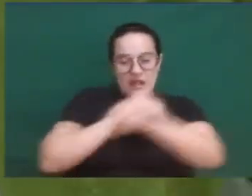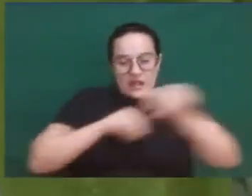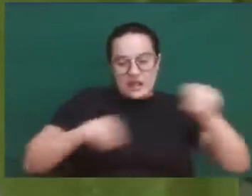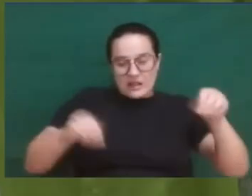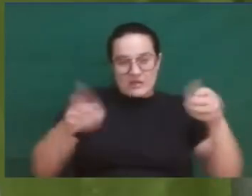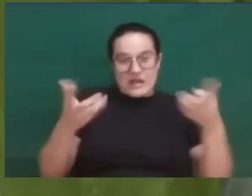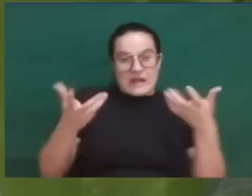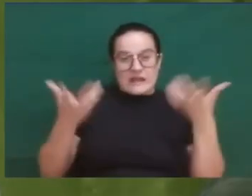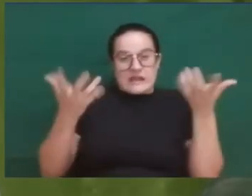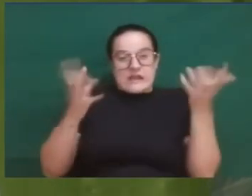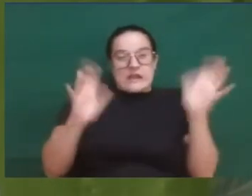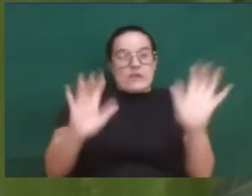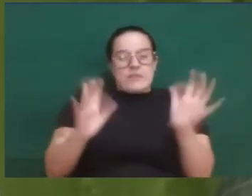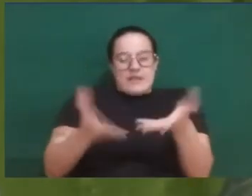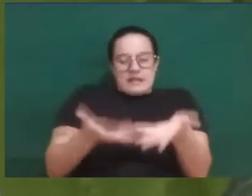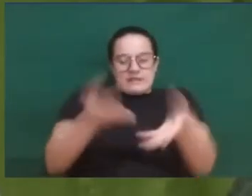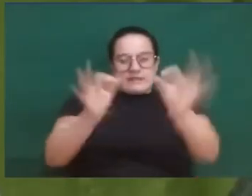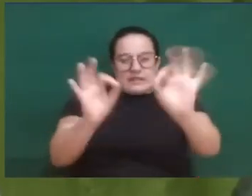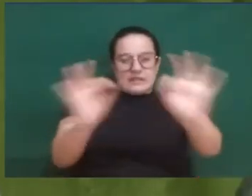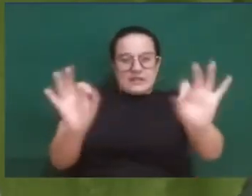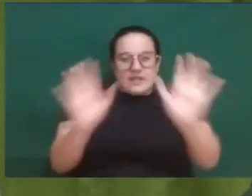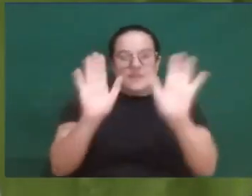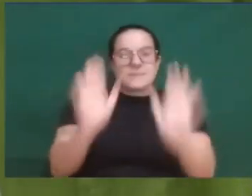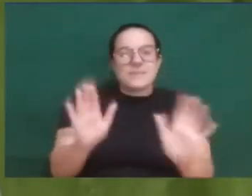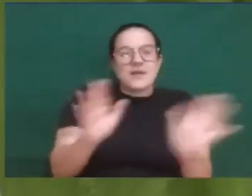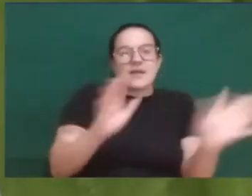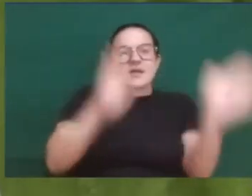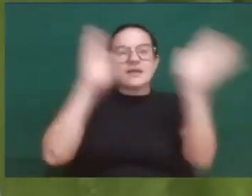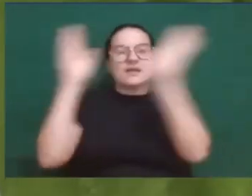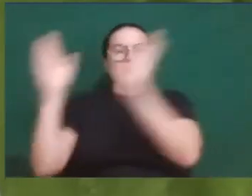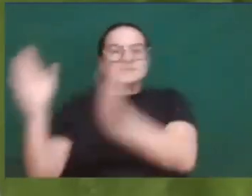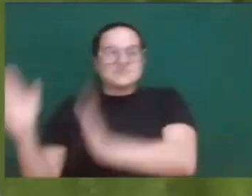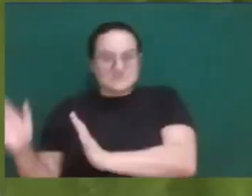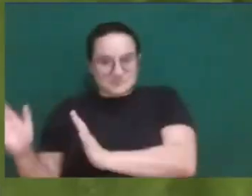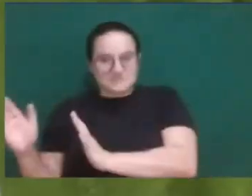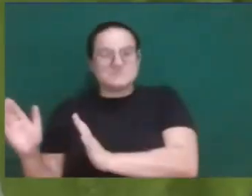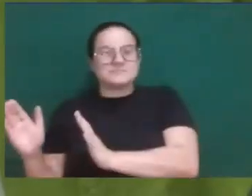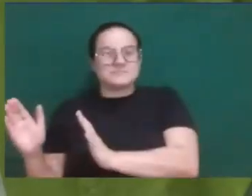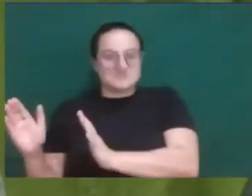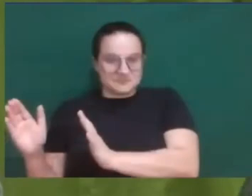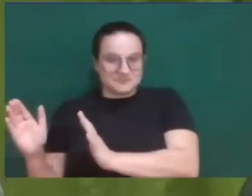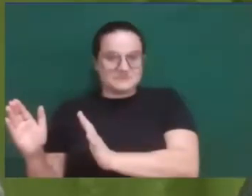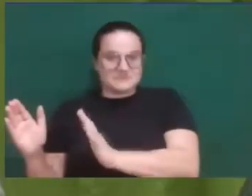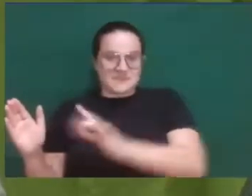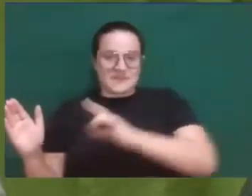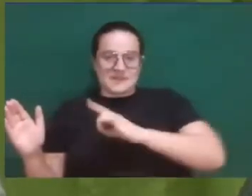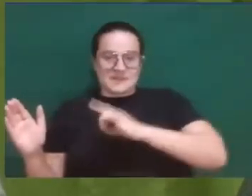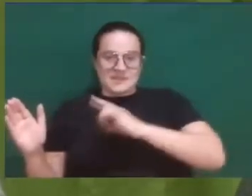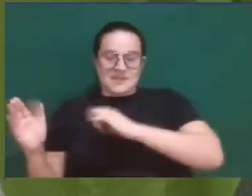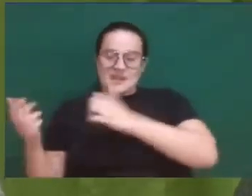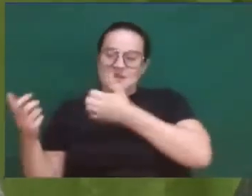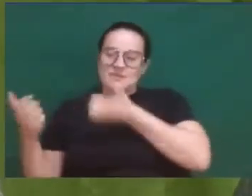while the other, the other shore, is full of children, tamarind trees,